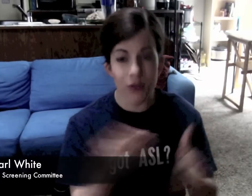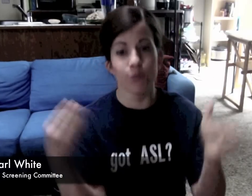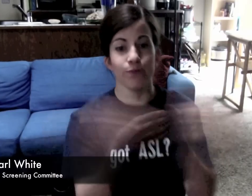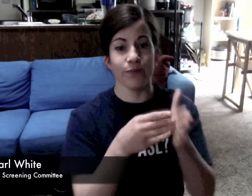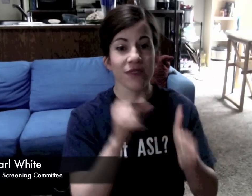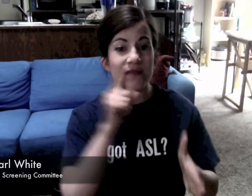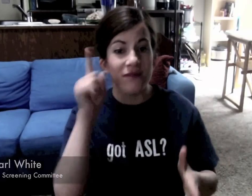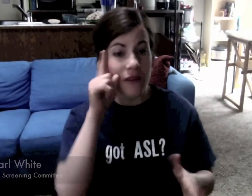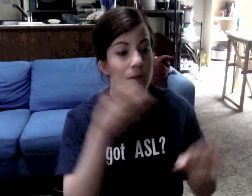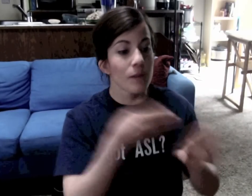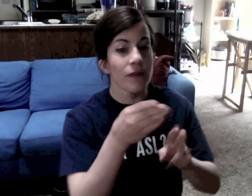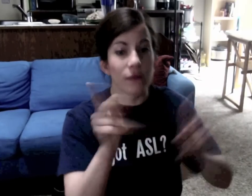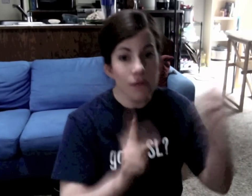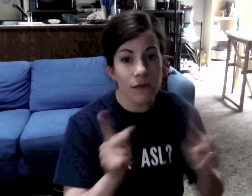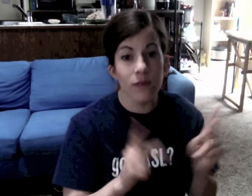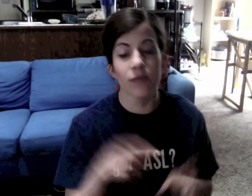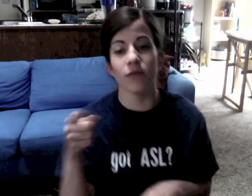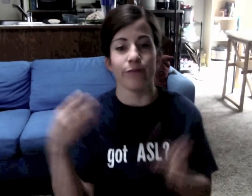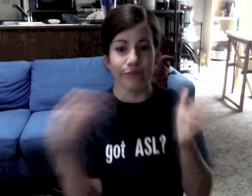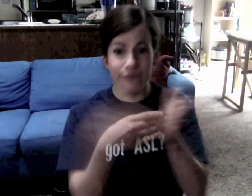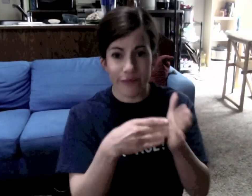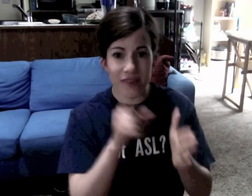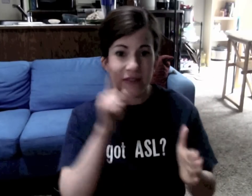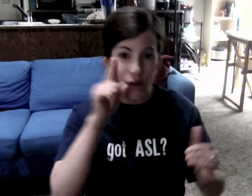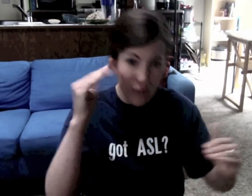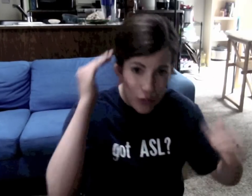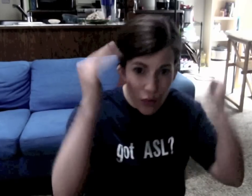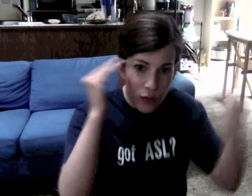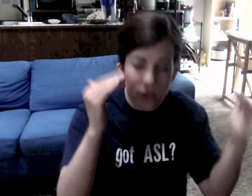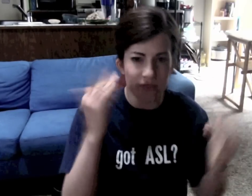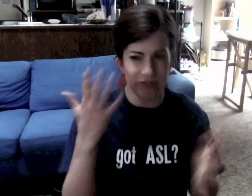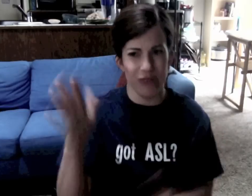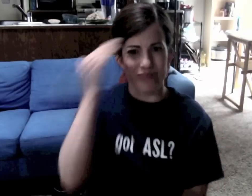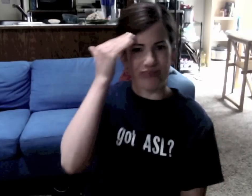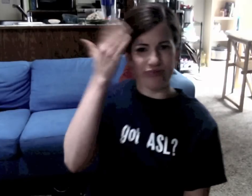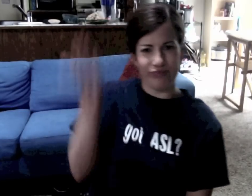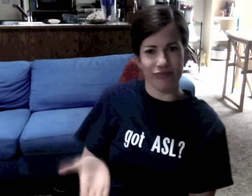He is against deaf professionals and deaf adults. It was evident in his behavior.